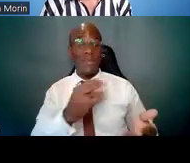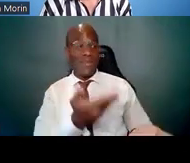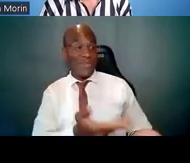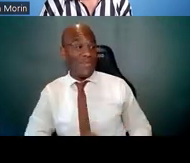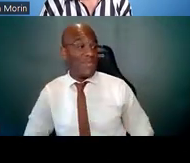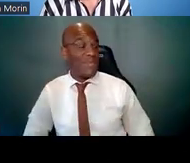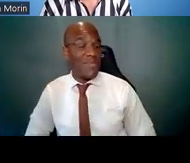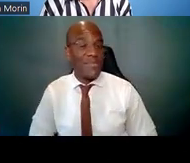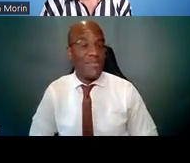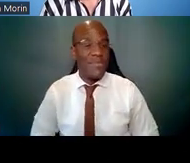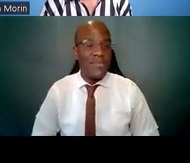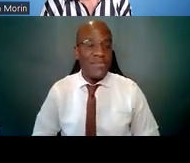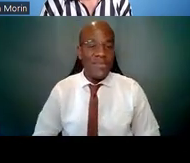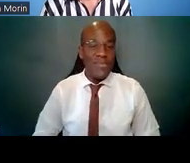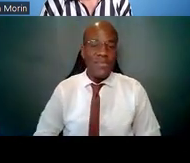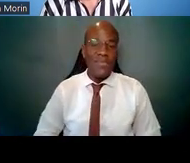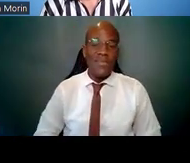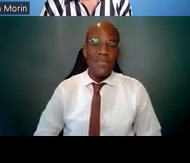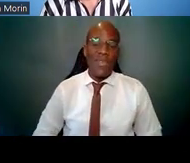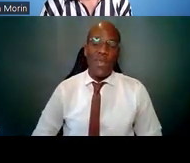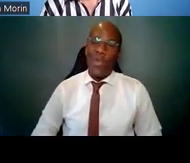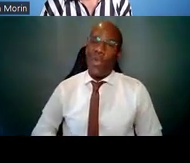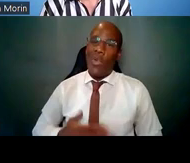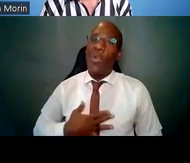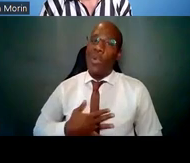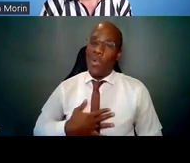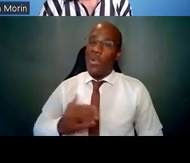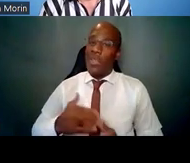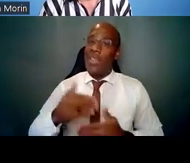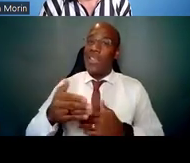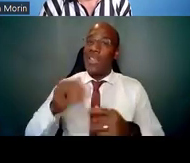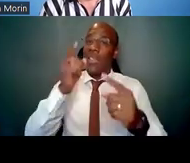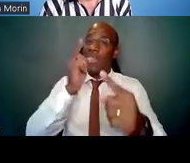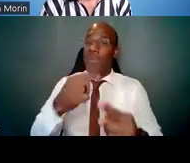So we're excited about this next topic -- Mentorship versus Sponsorship.